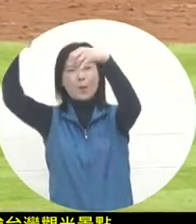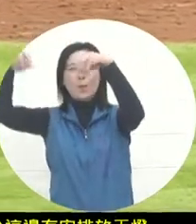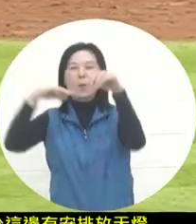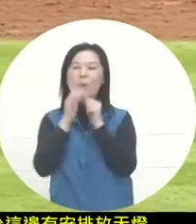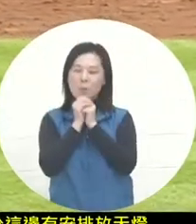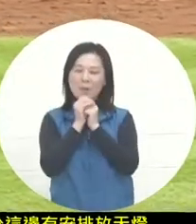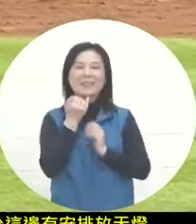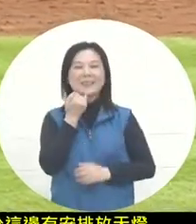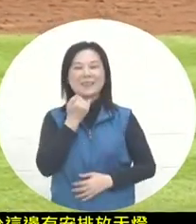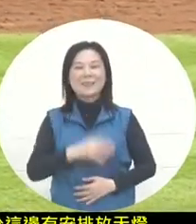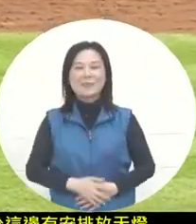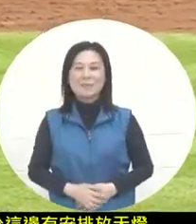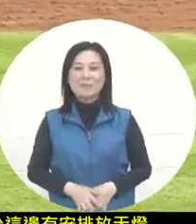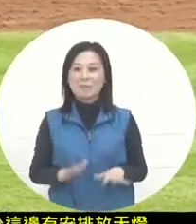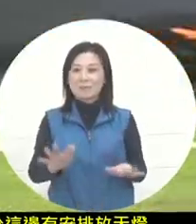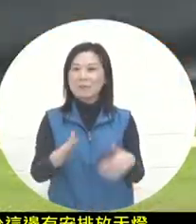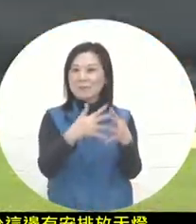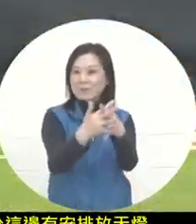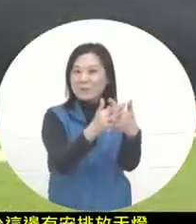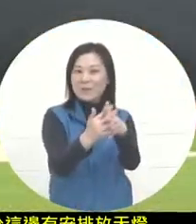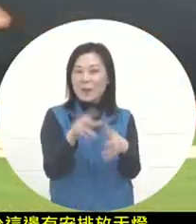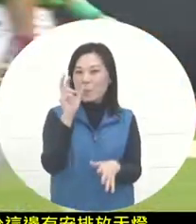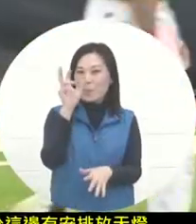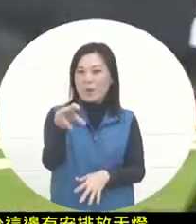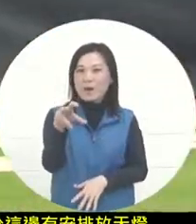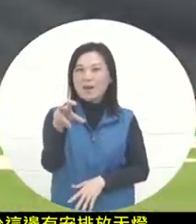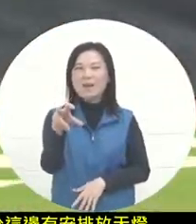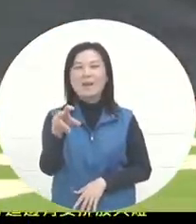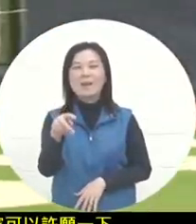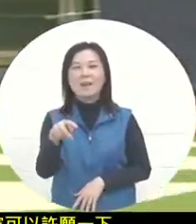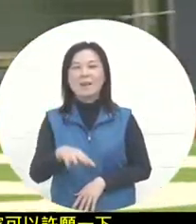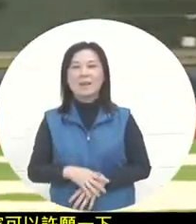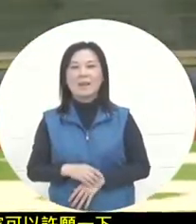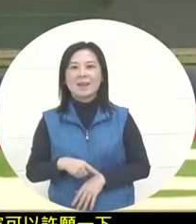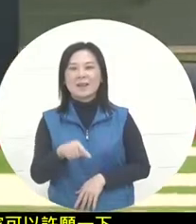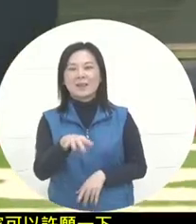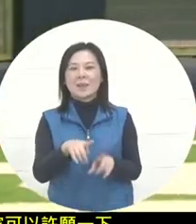. At this time, the American team's pitcher, who had a score gap,